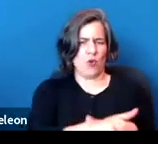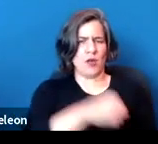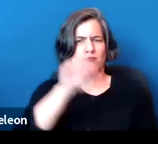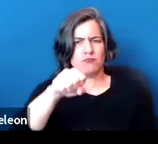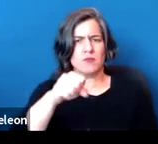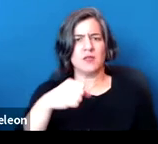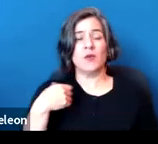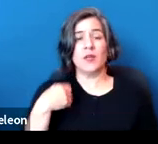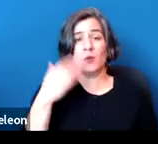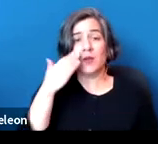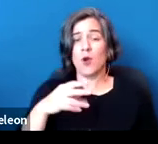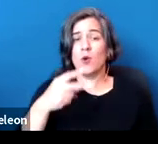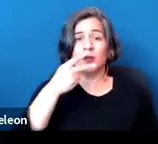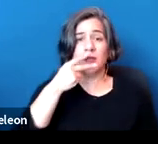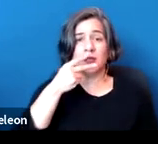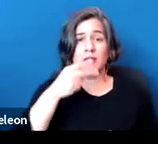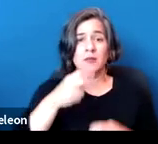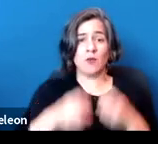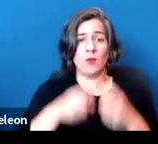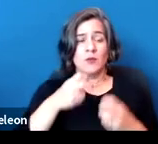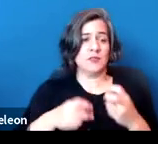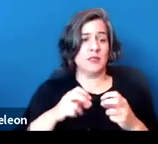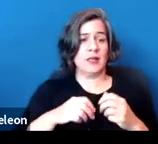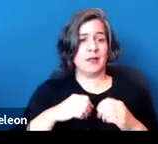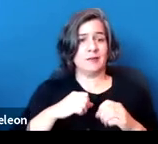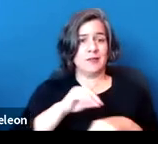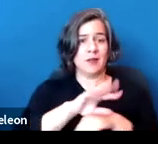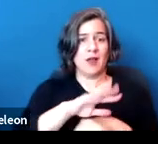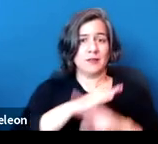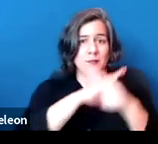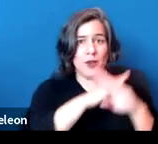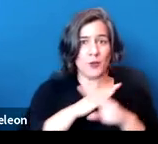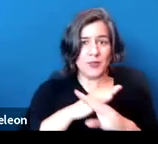so that will be available to you once the presentation is emailed for future reference.